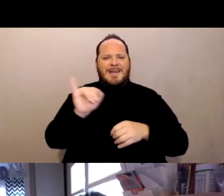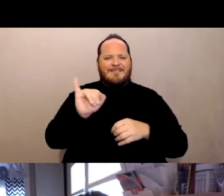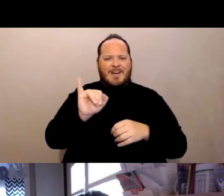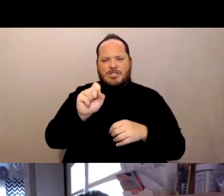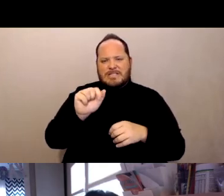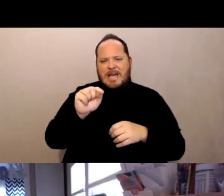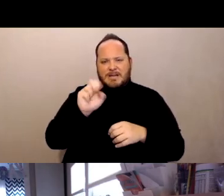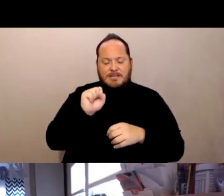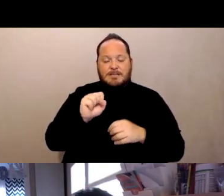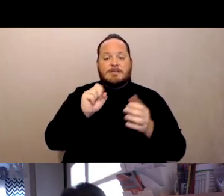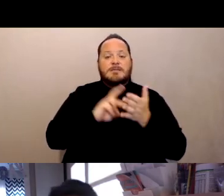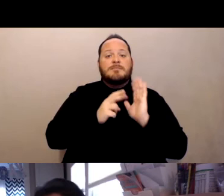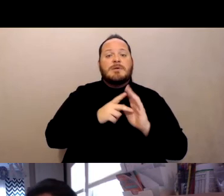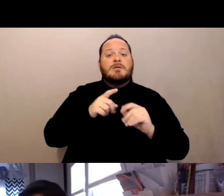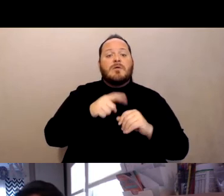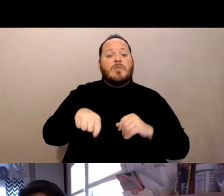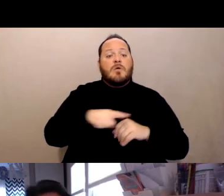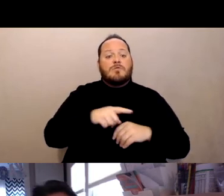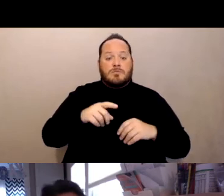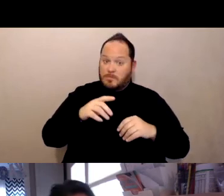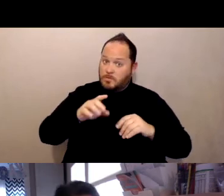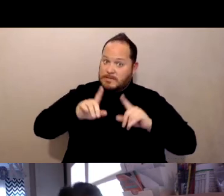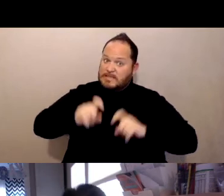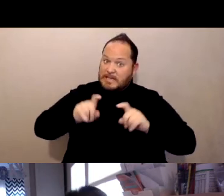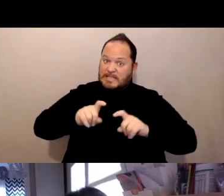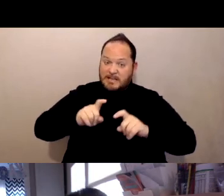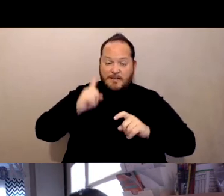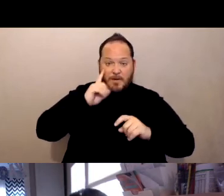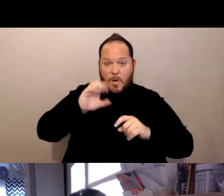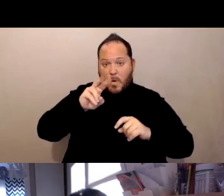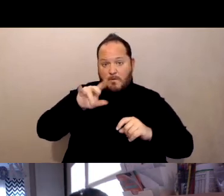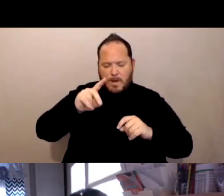and testing became very frequent during the pandemic.